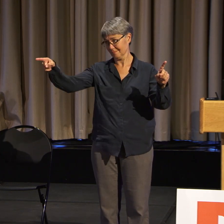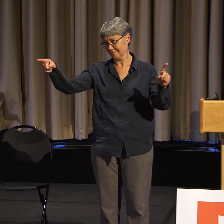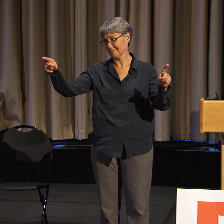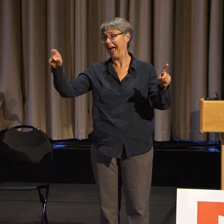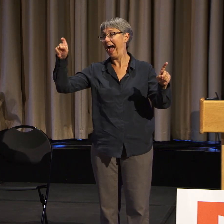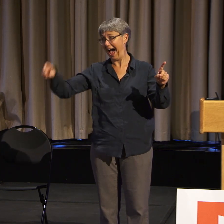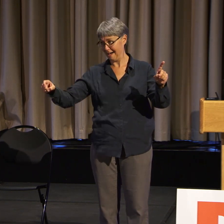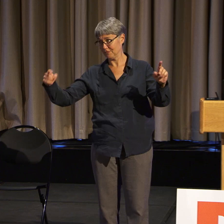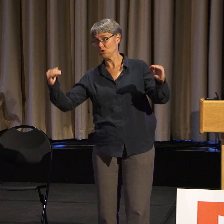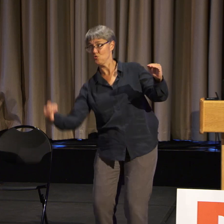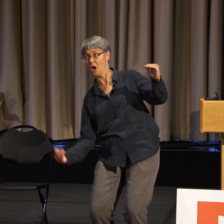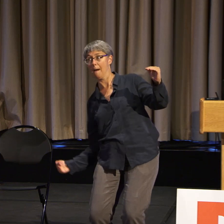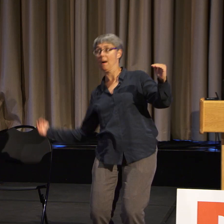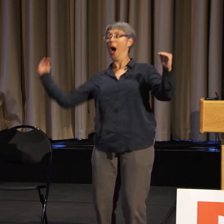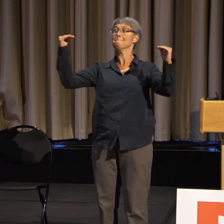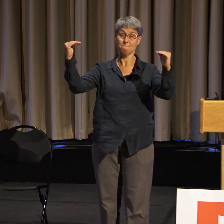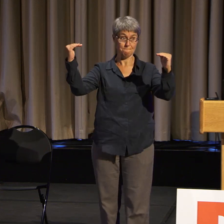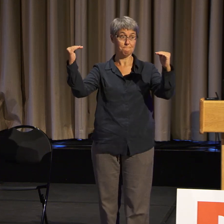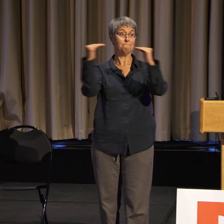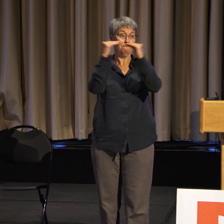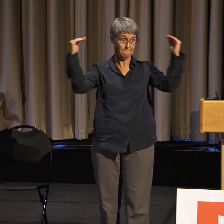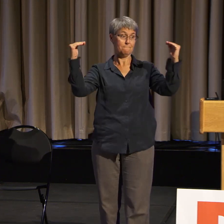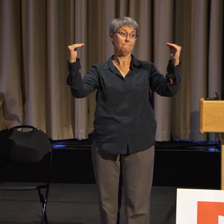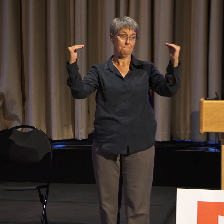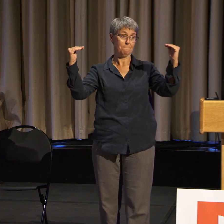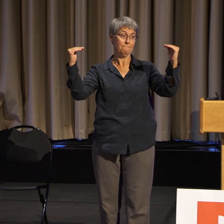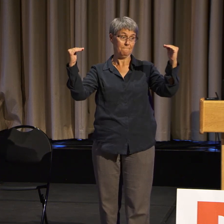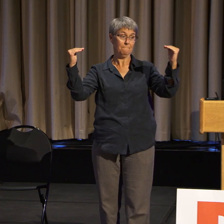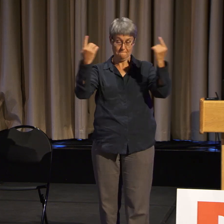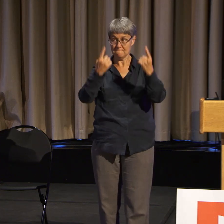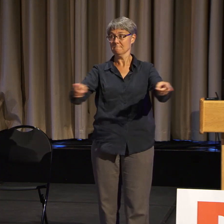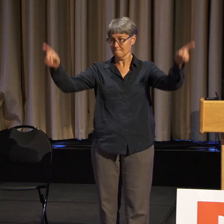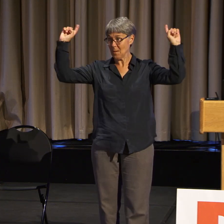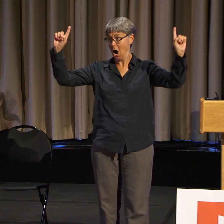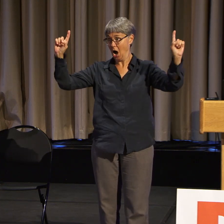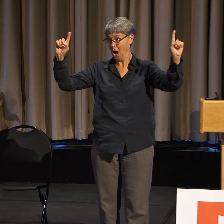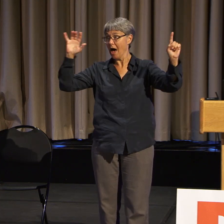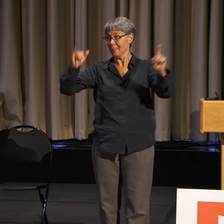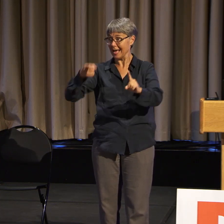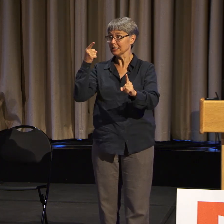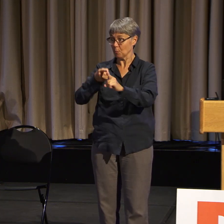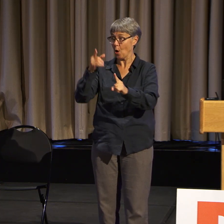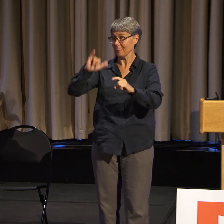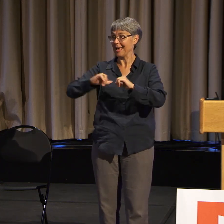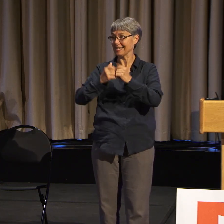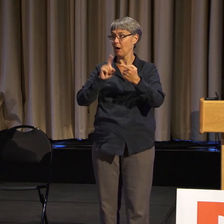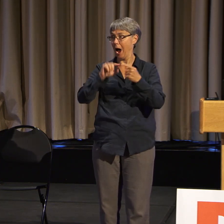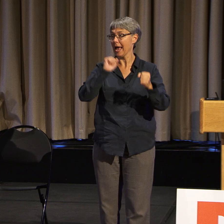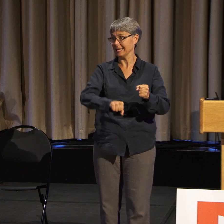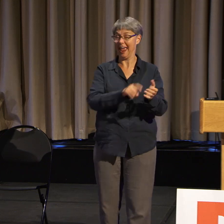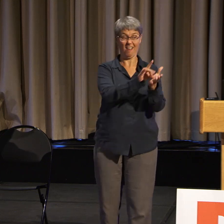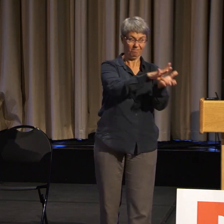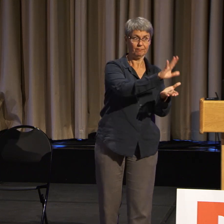and we're going to work on issues of intersectionality. That's just all there is to it.